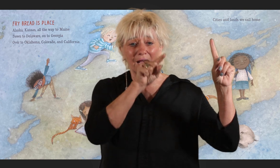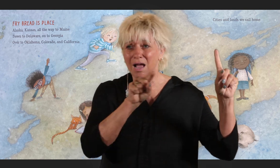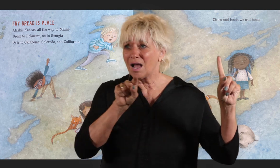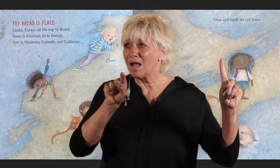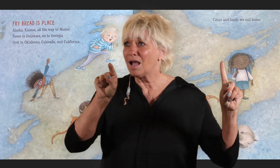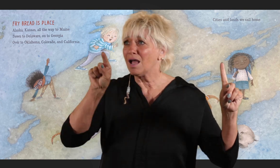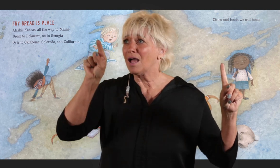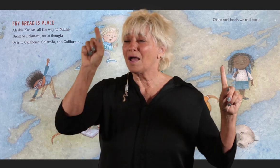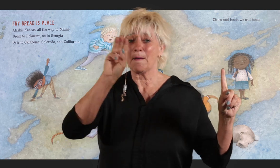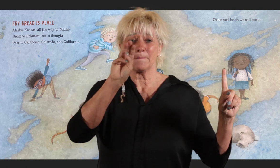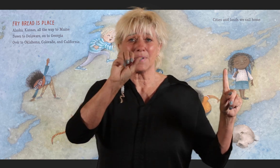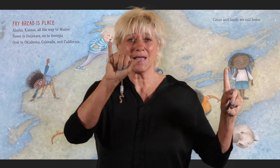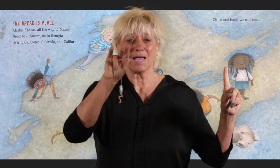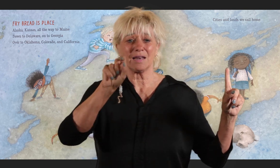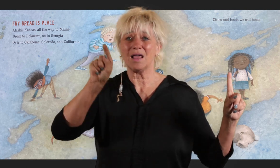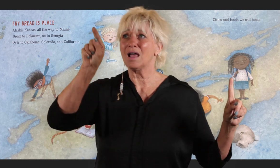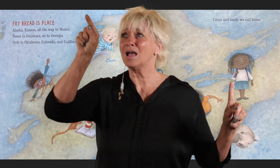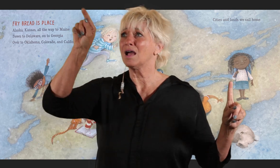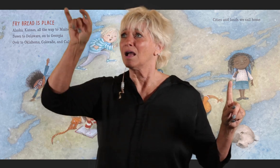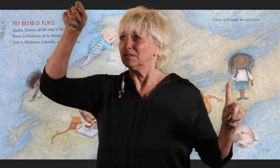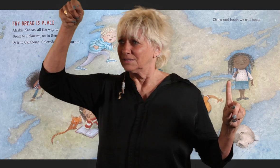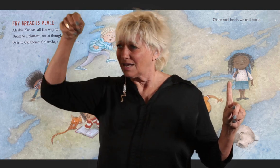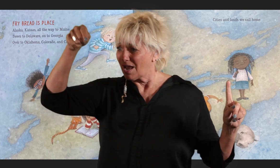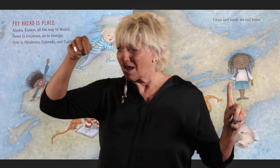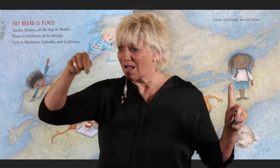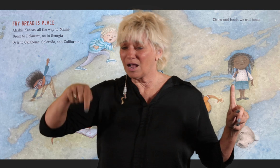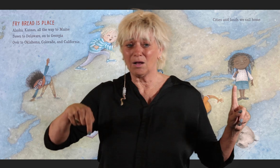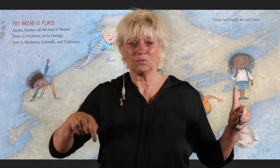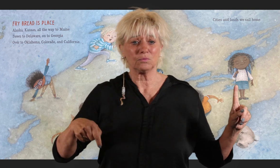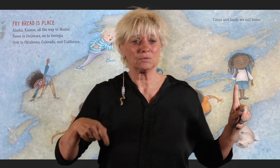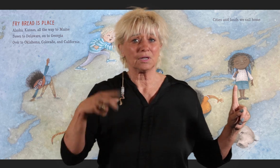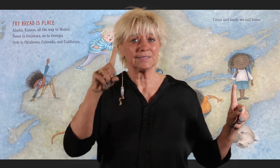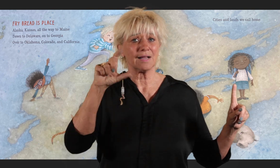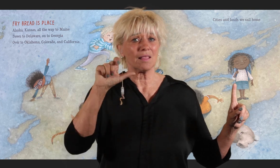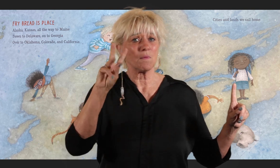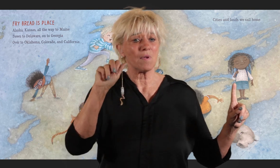all the way to Maine Down to Delaware,